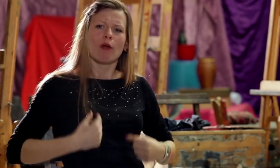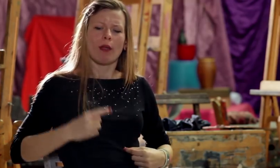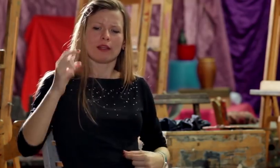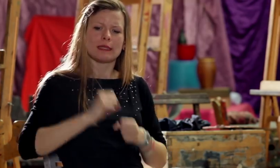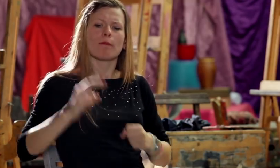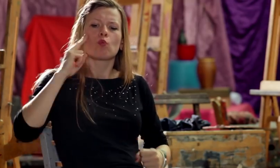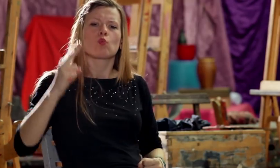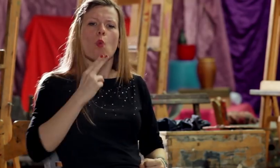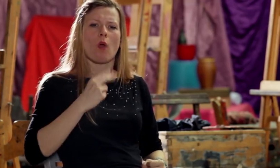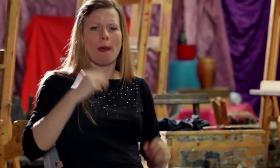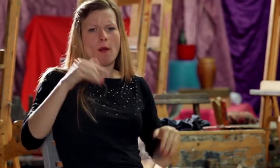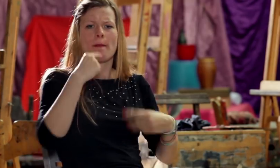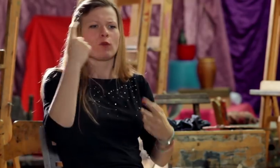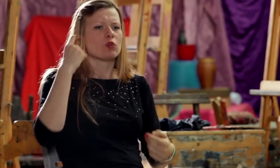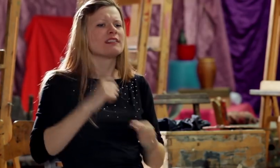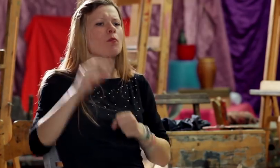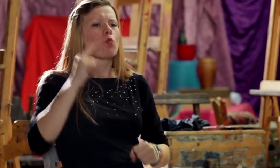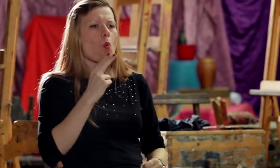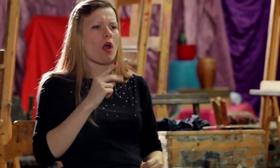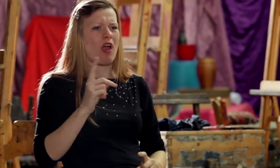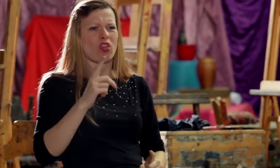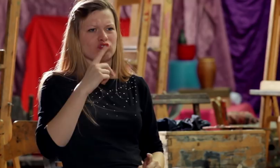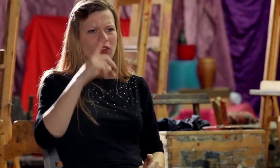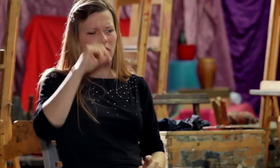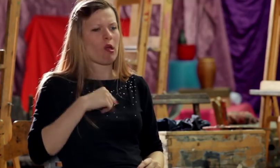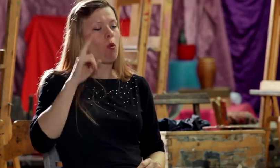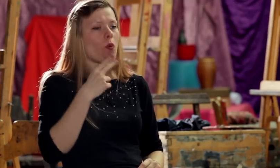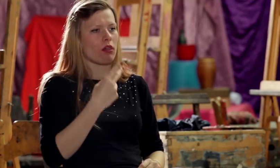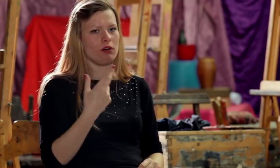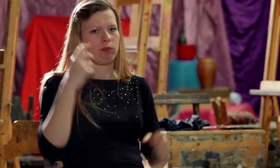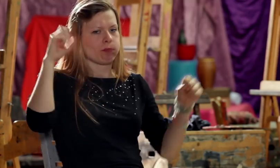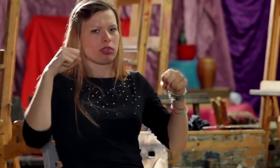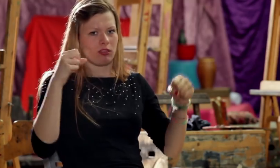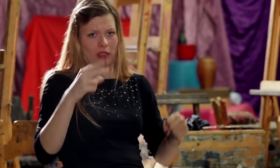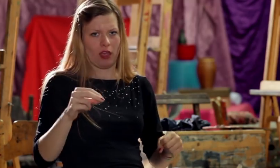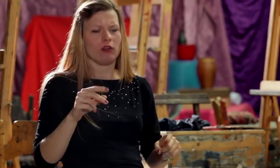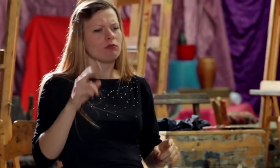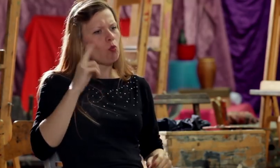I am Deaf. It doesn’t mean that I am a moron with a hearing disorder.